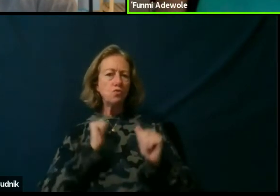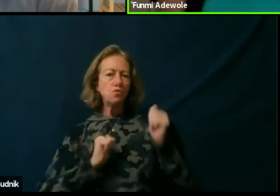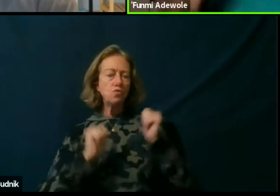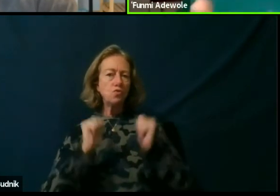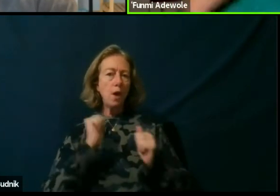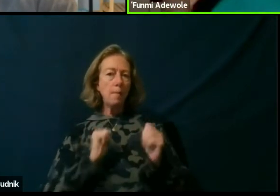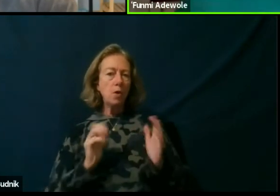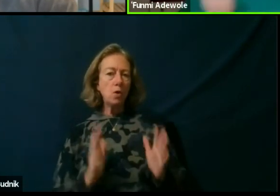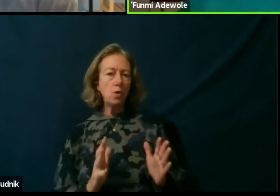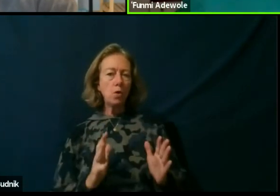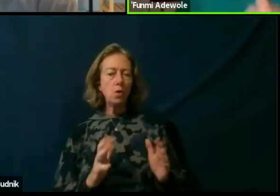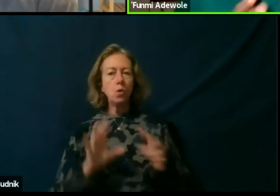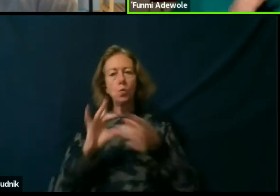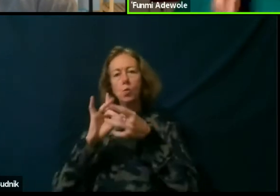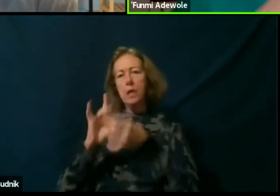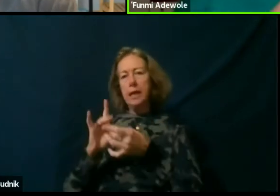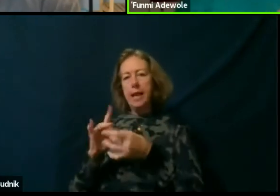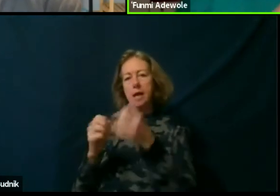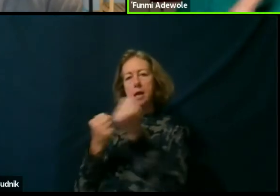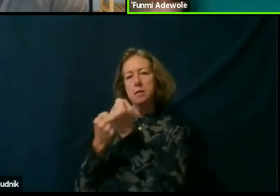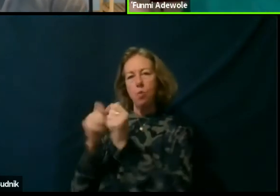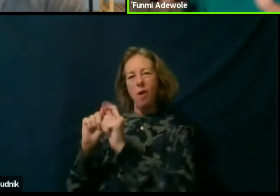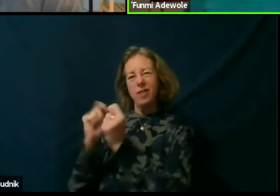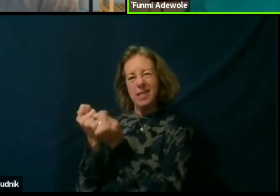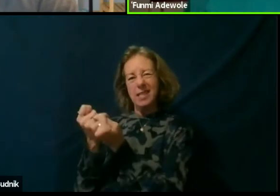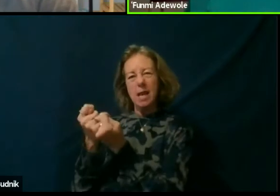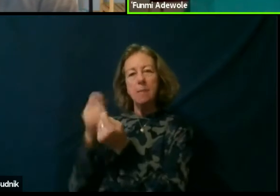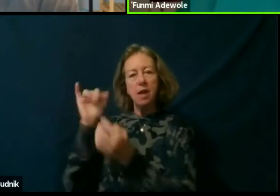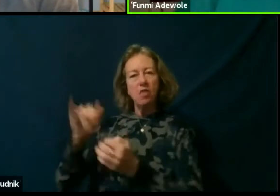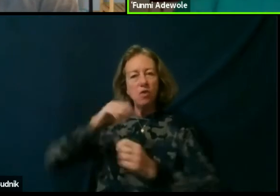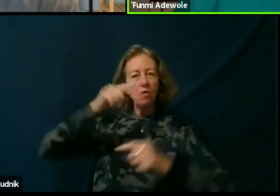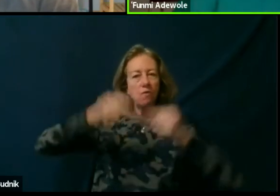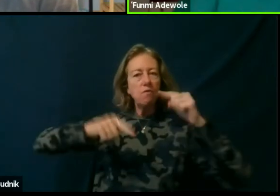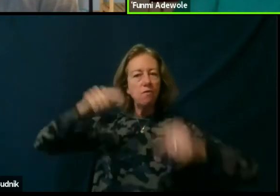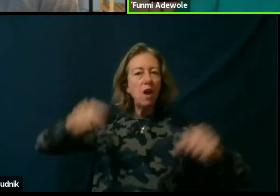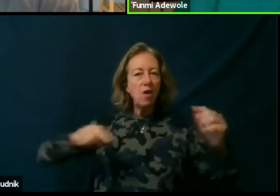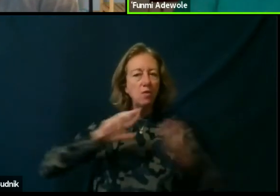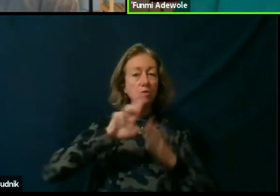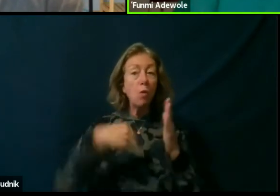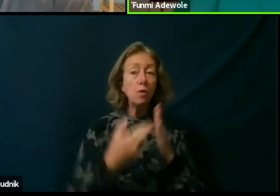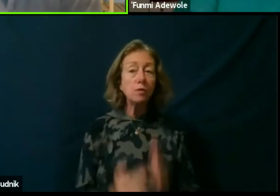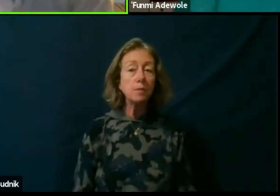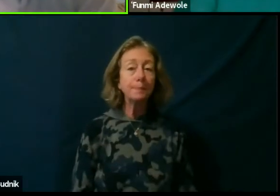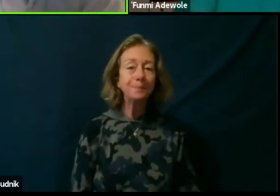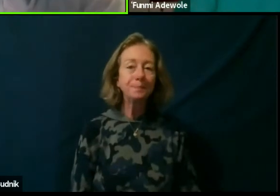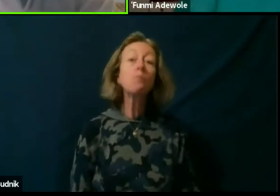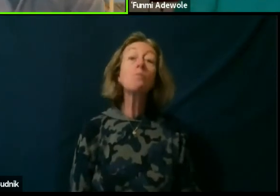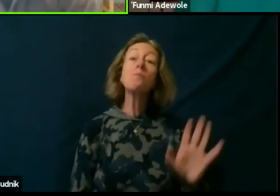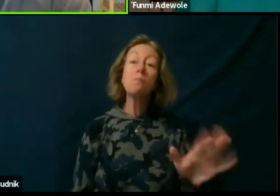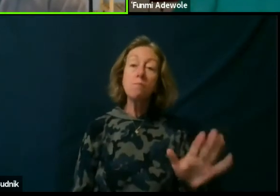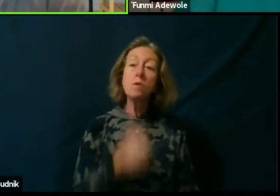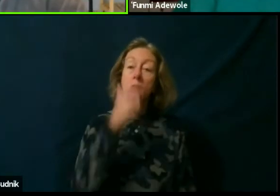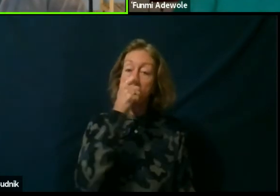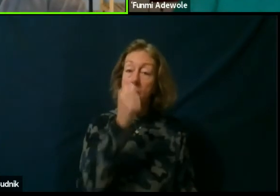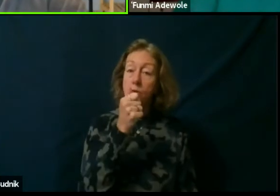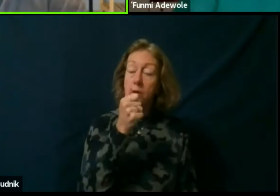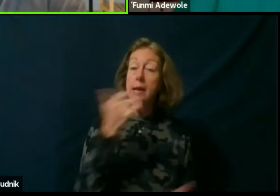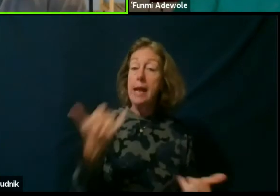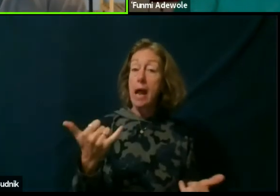and support the team in these various roles? Interesting. I might know that you're also